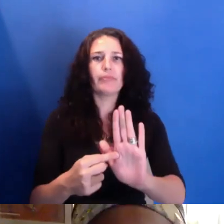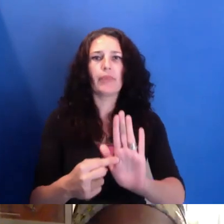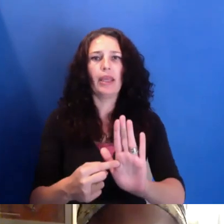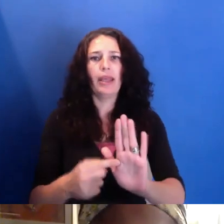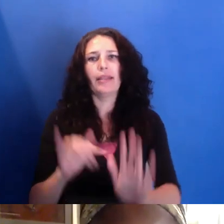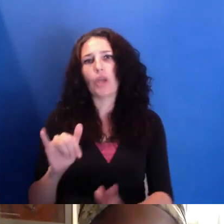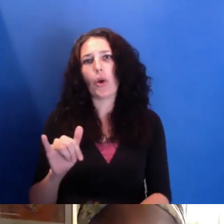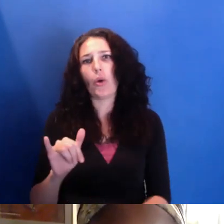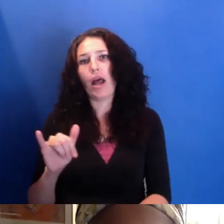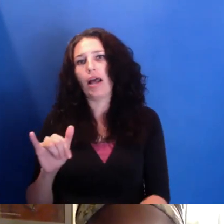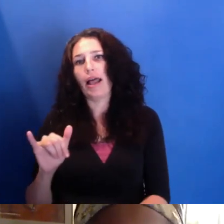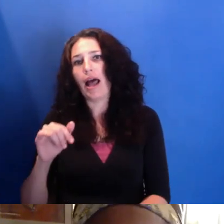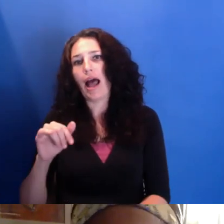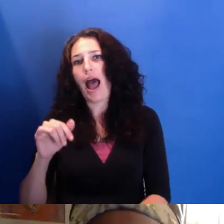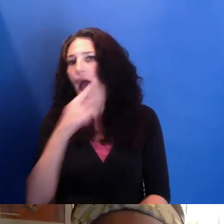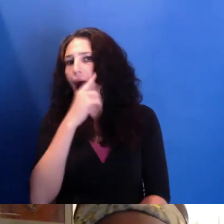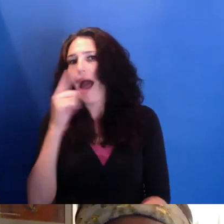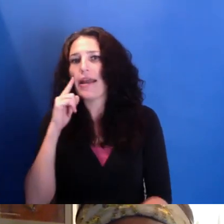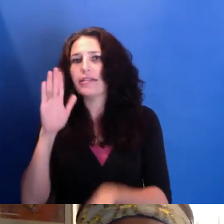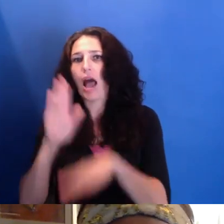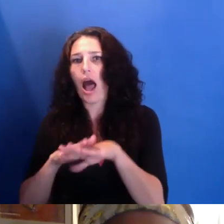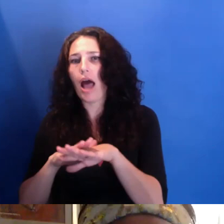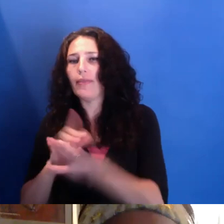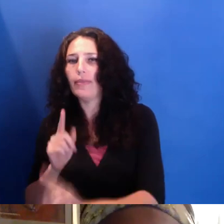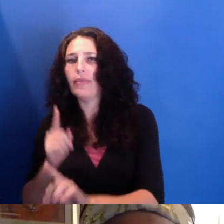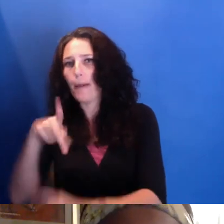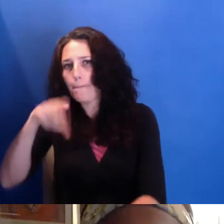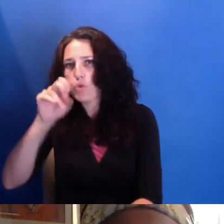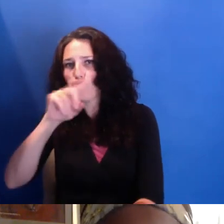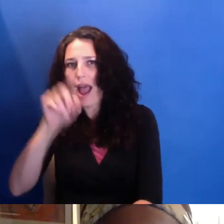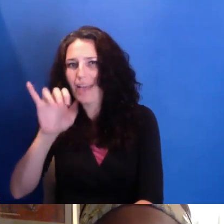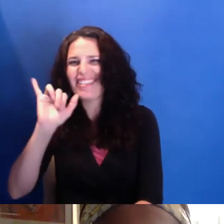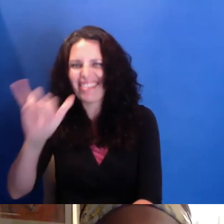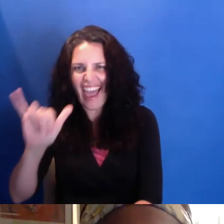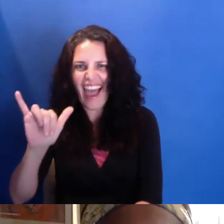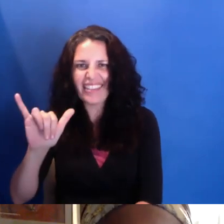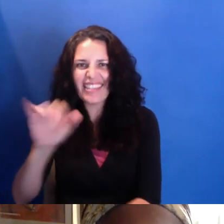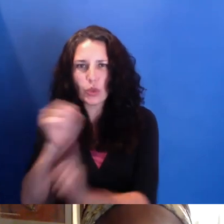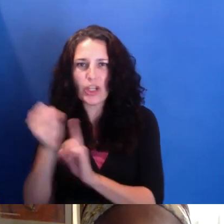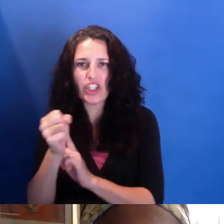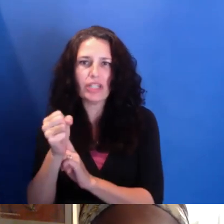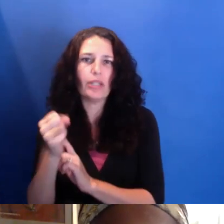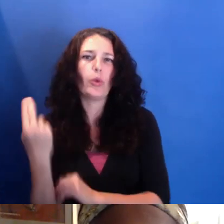So narrative, it's a device, so that's what I mean. So it's the information that's important.